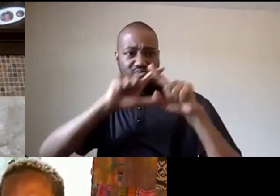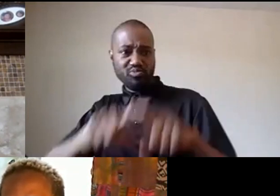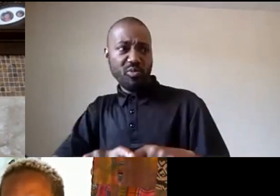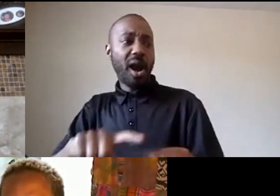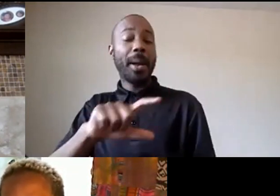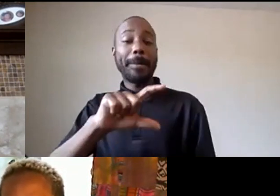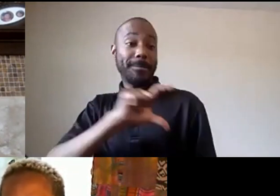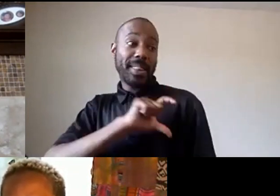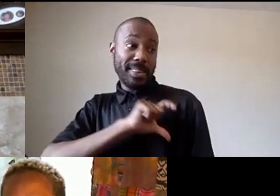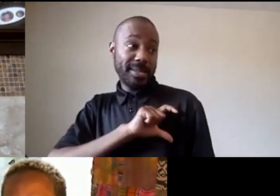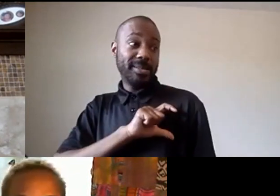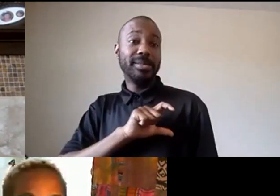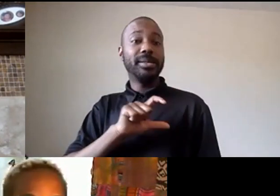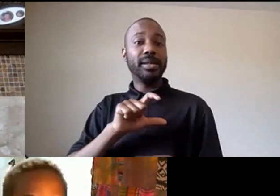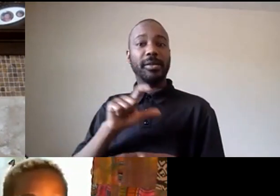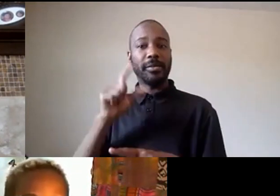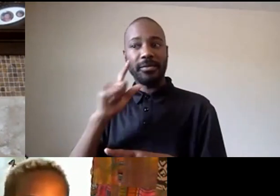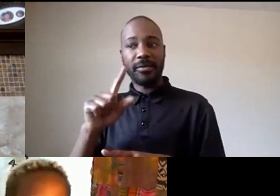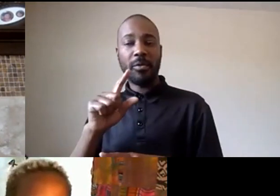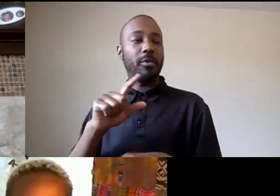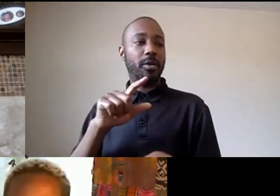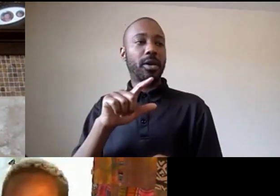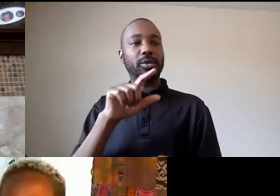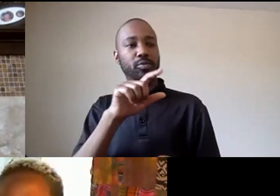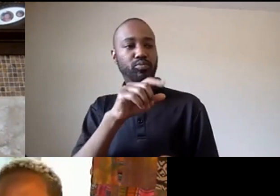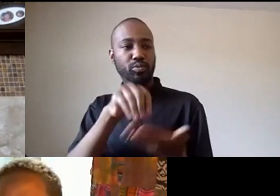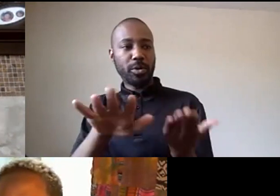protesters can you speak to that yeah i mean i